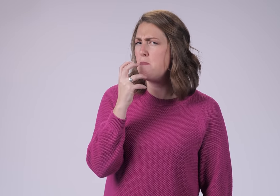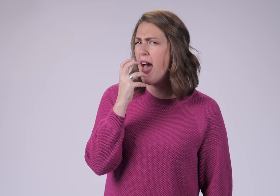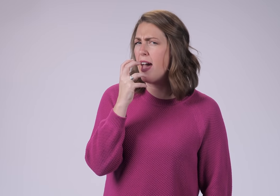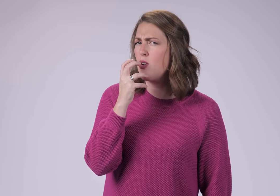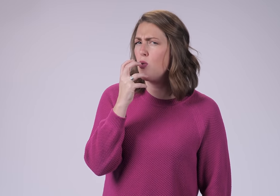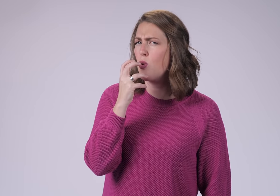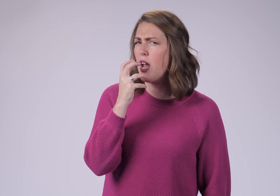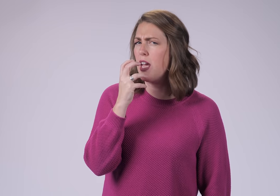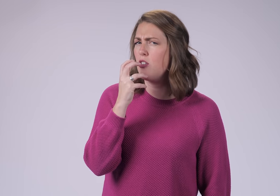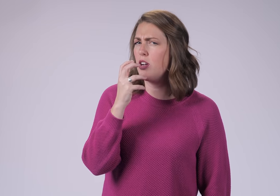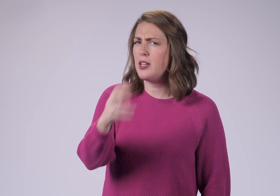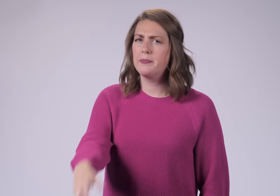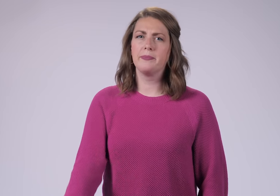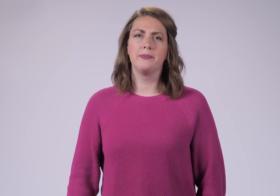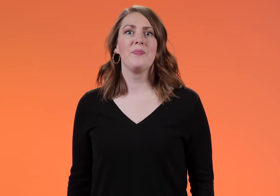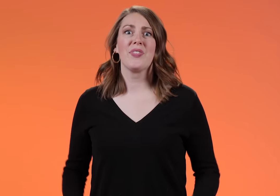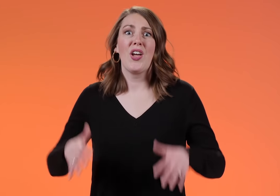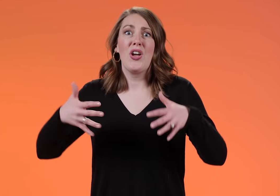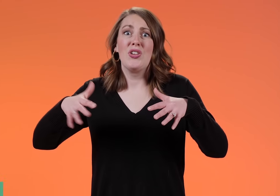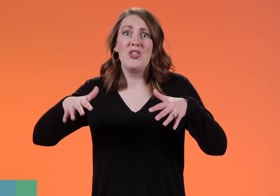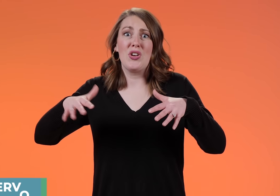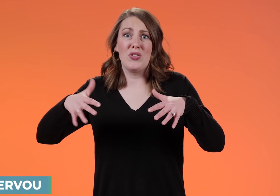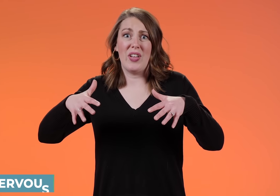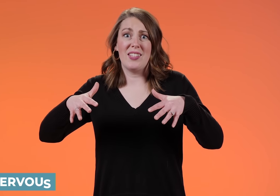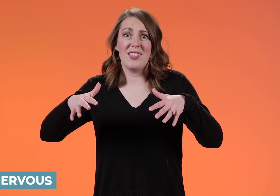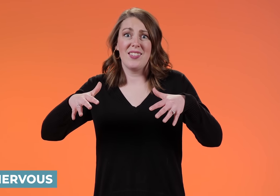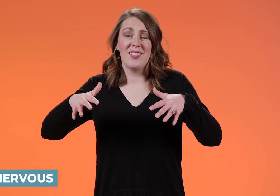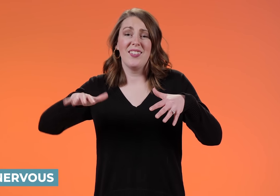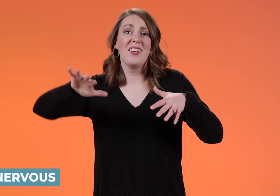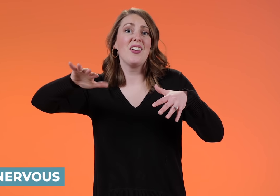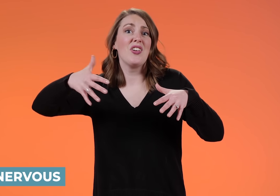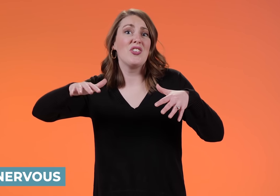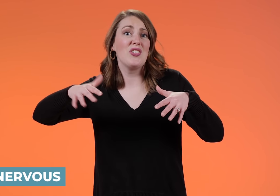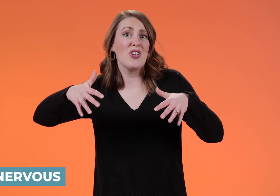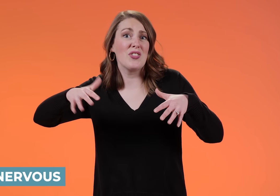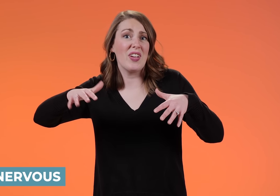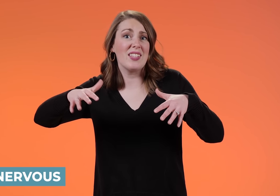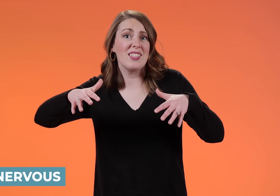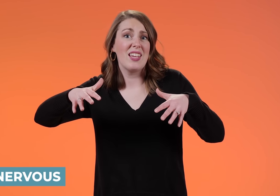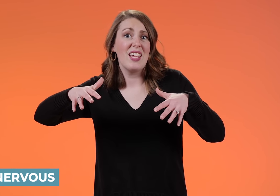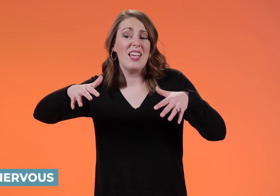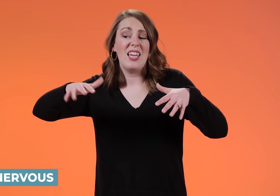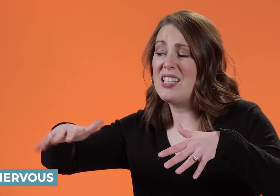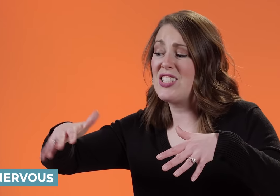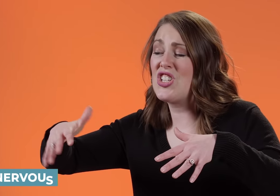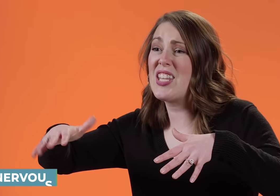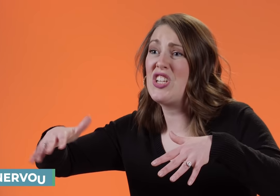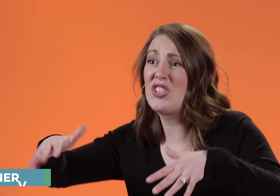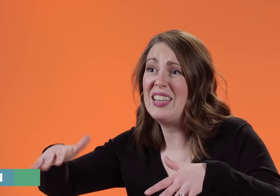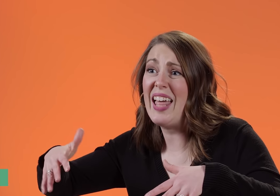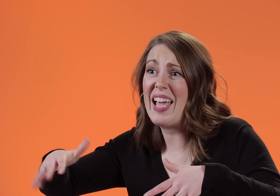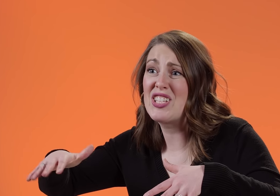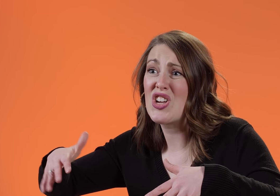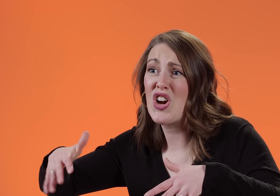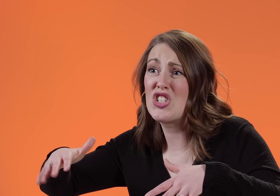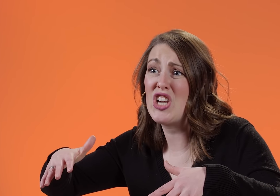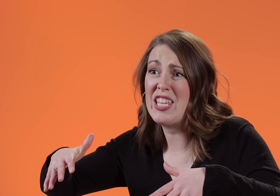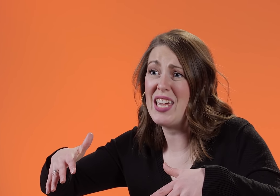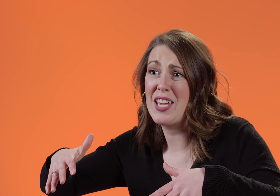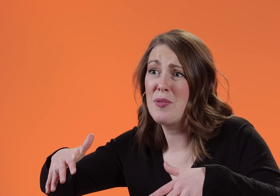MAD or ANGRY NERVOUS NERVOUS It's just like your legs are shaking